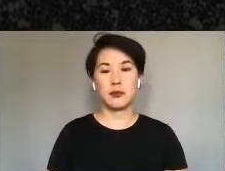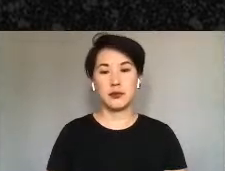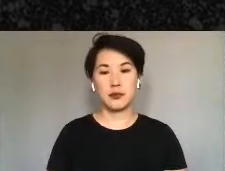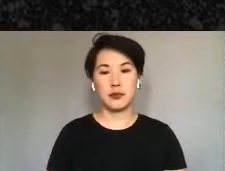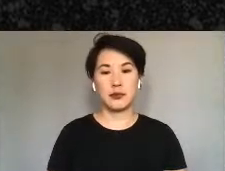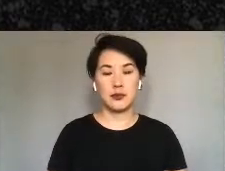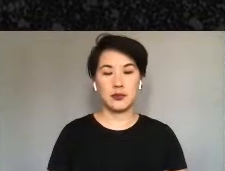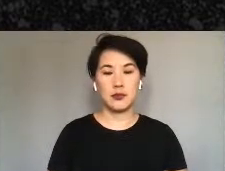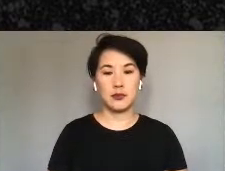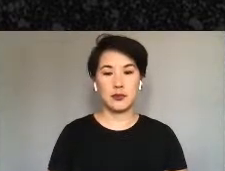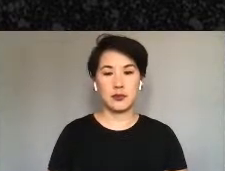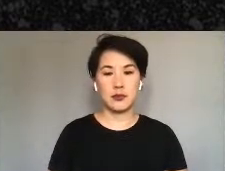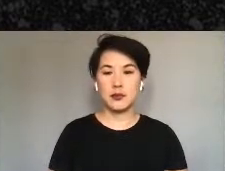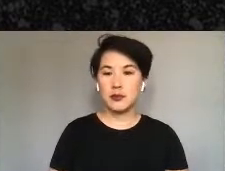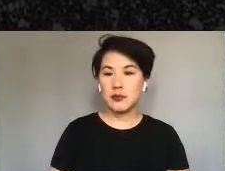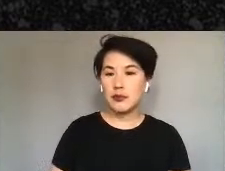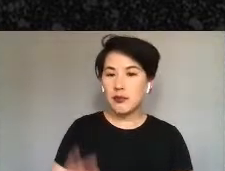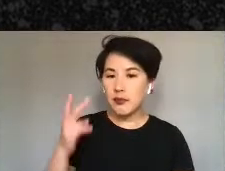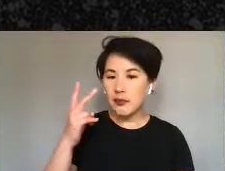I see the labels